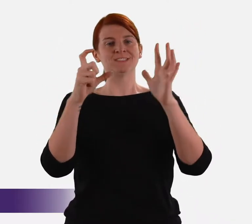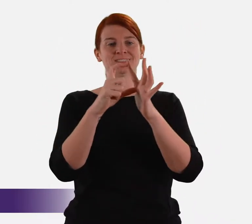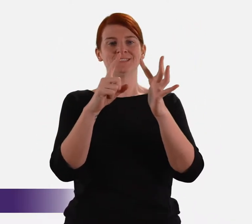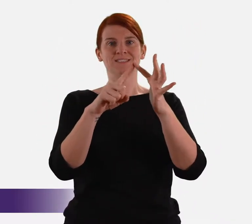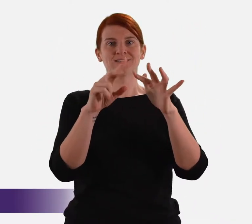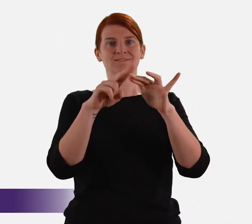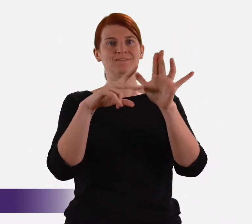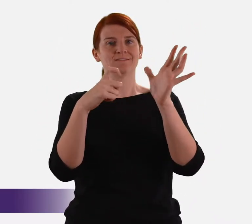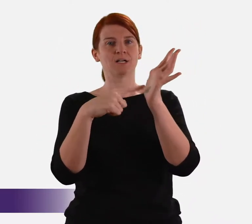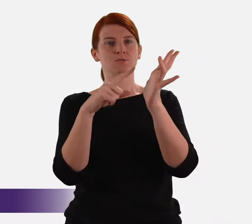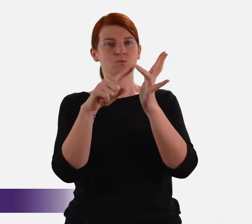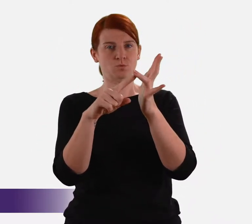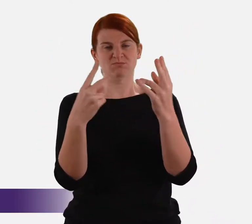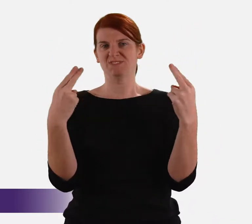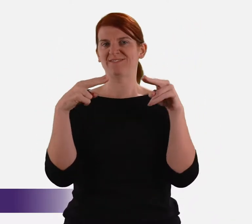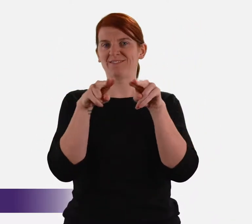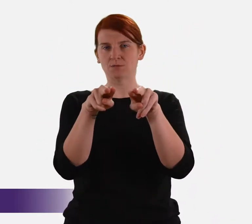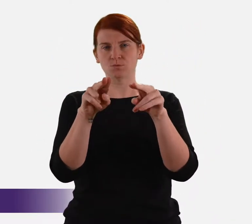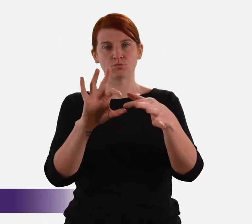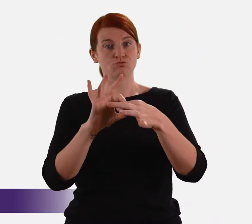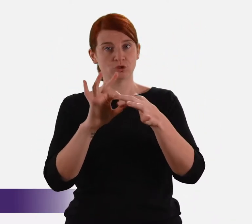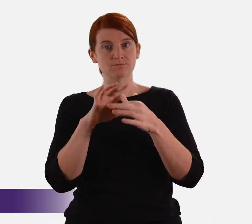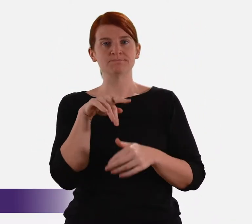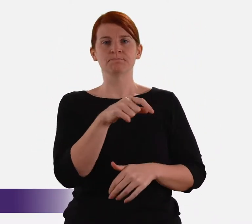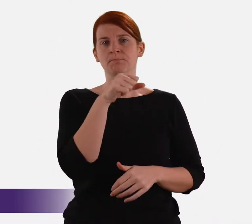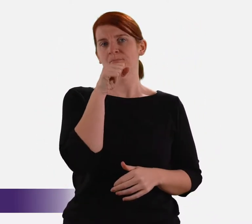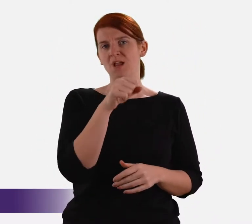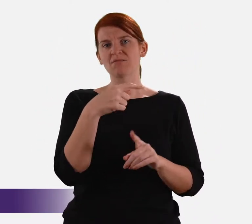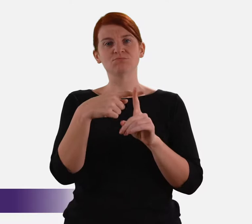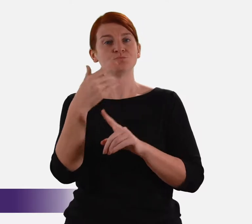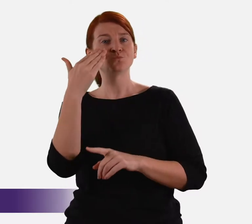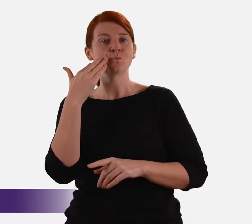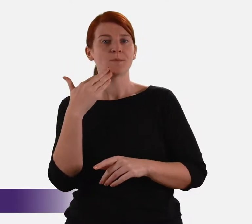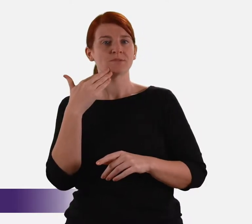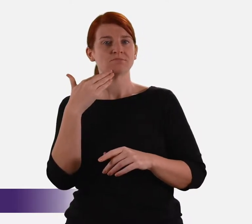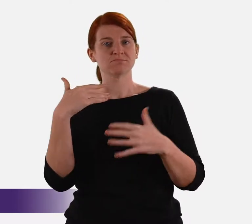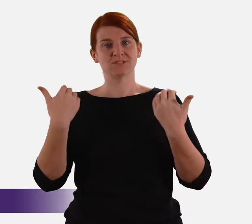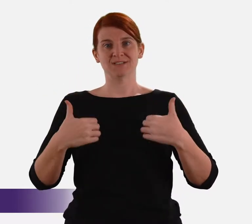“De Facto Relationships” (that is a man and a woman